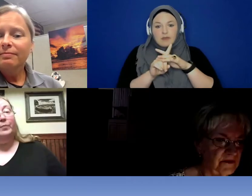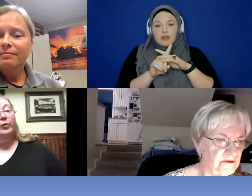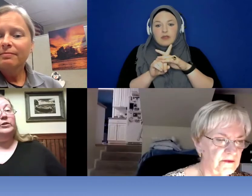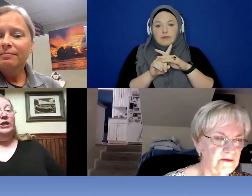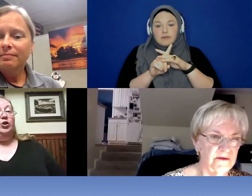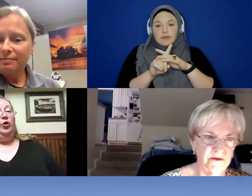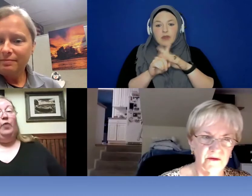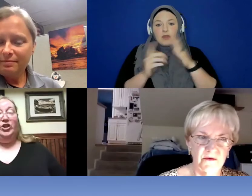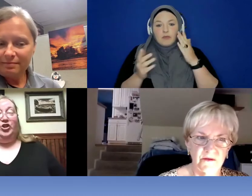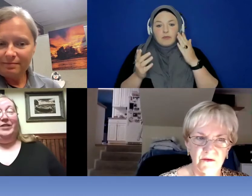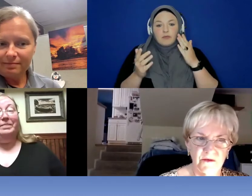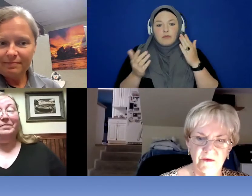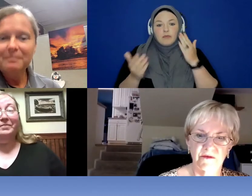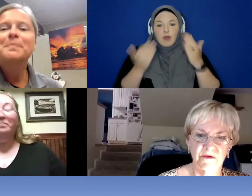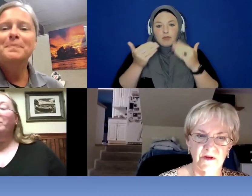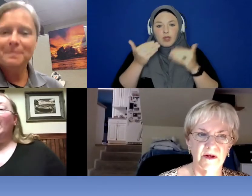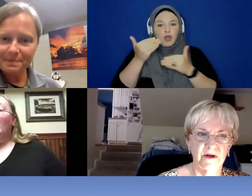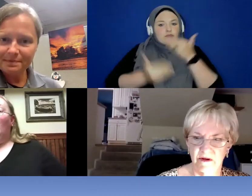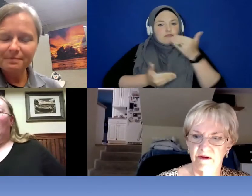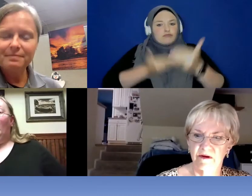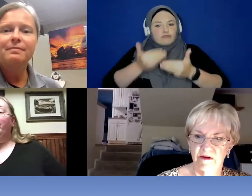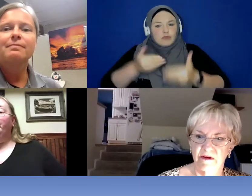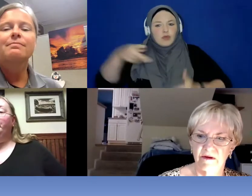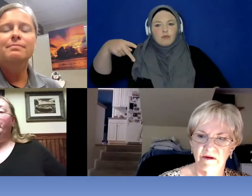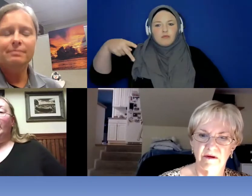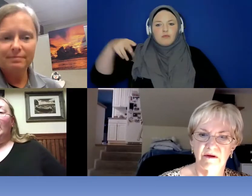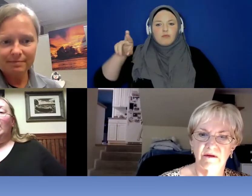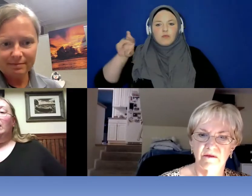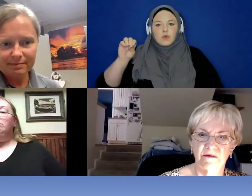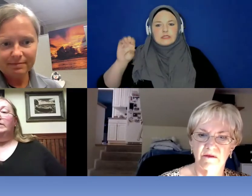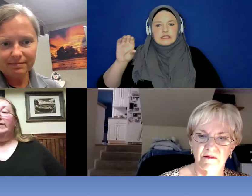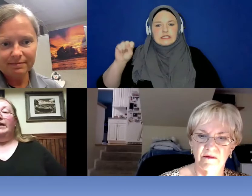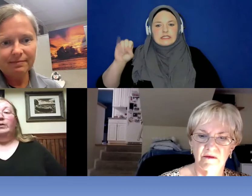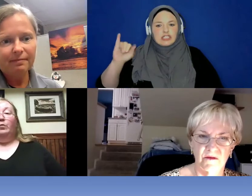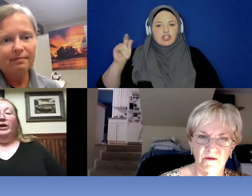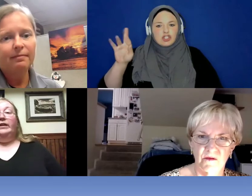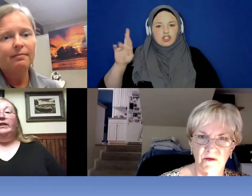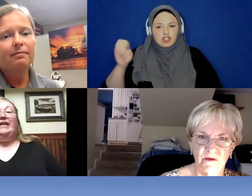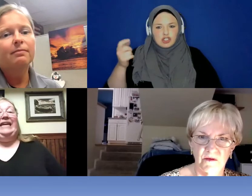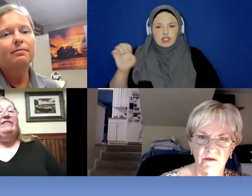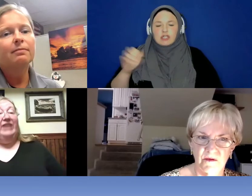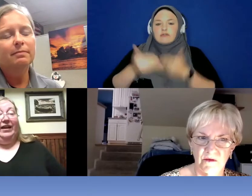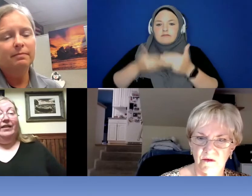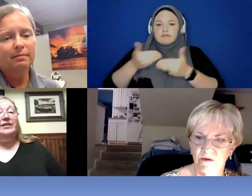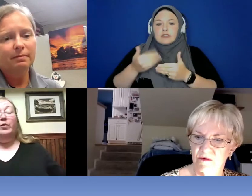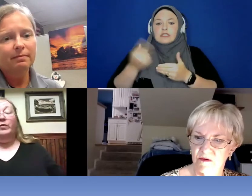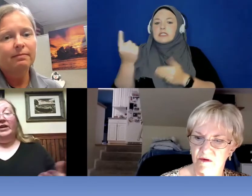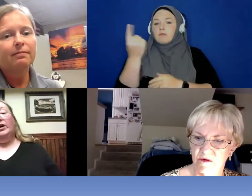procedure question, say someone in the evening someone with a